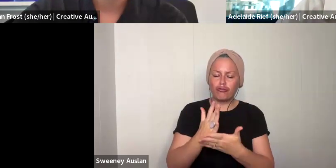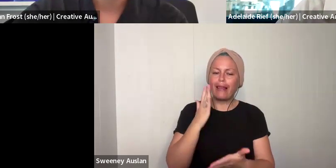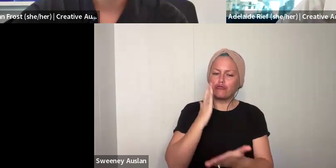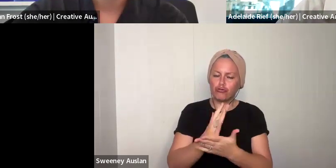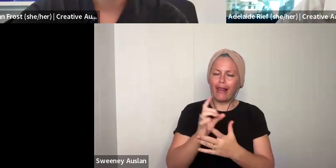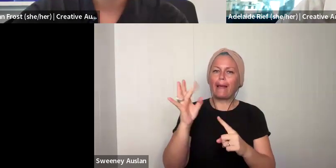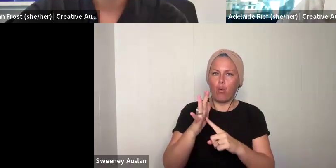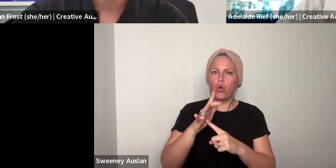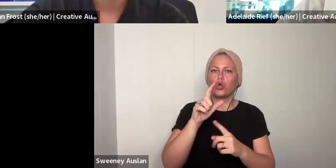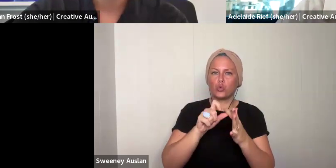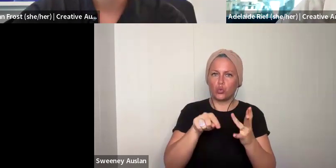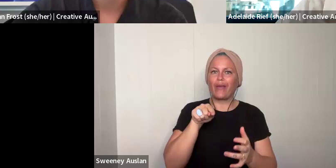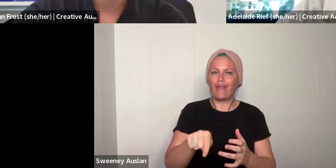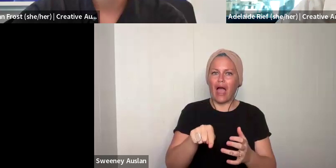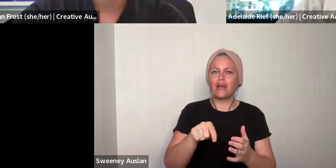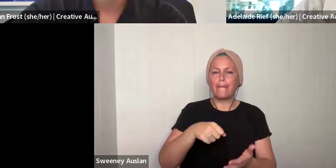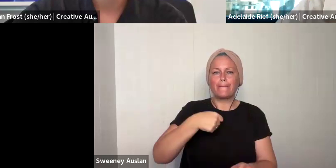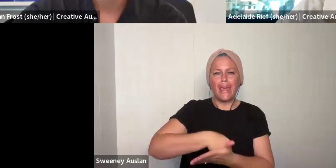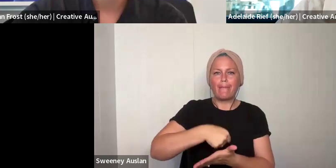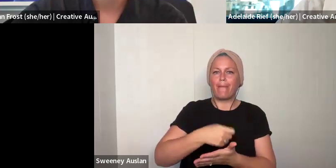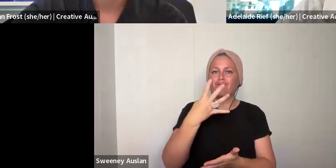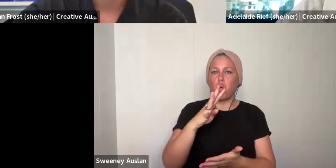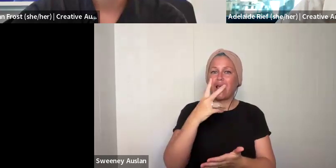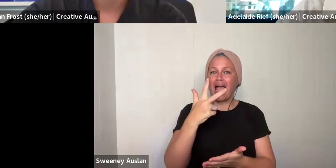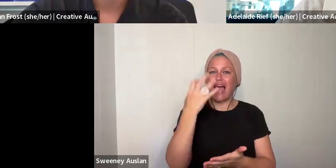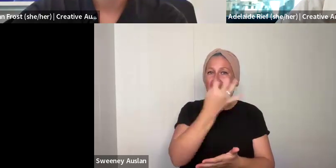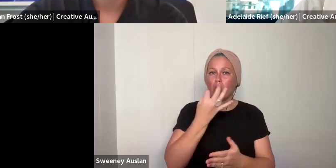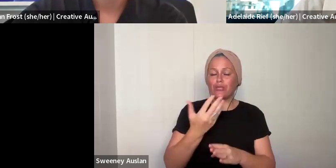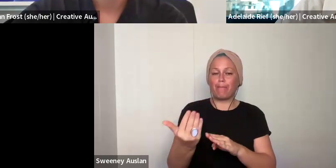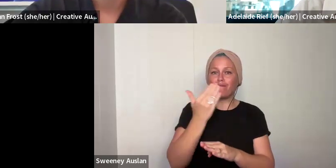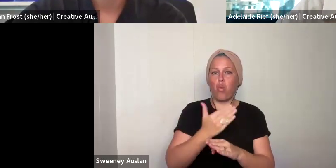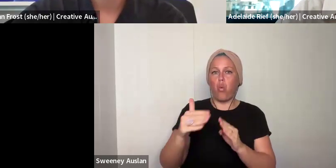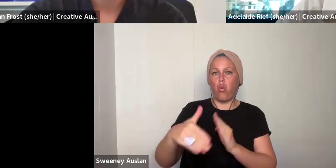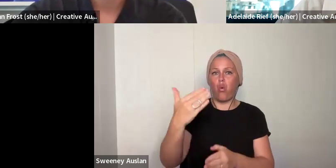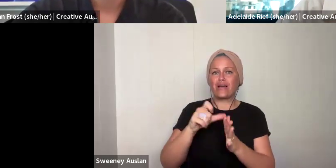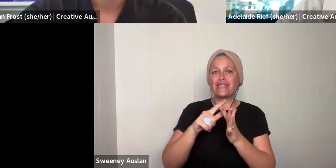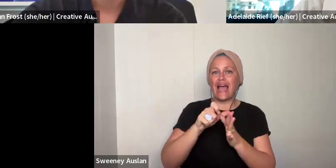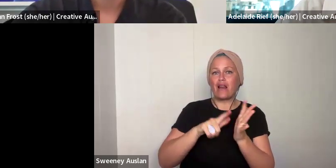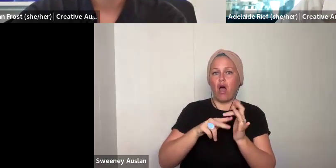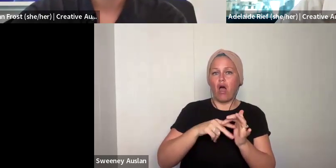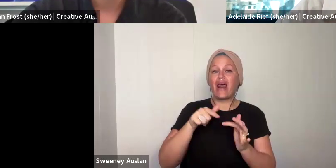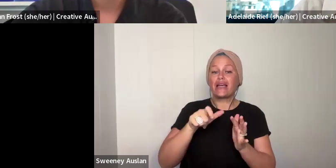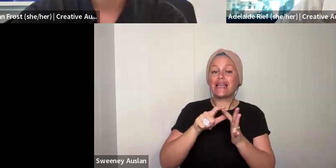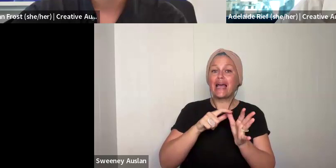create one. It is really important that you do there is a minimum of 40 hours before the deadline. The